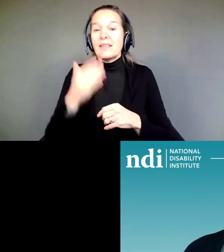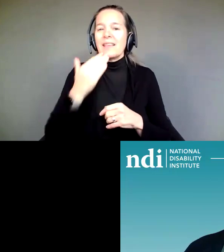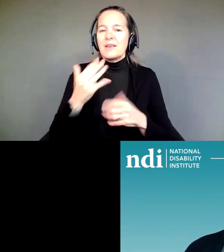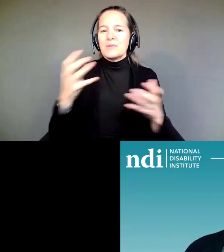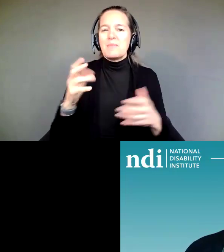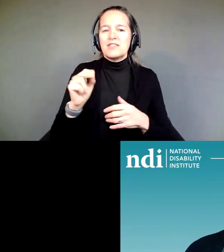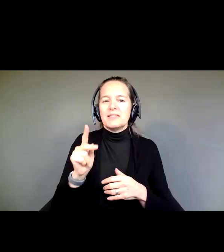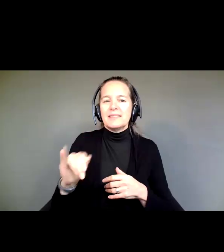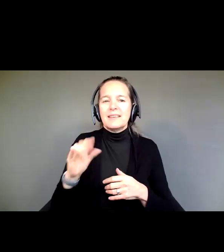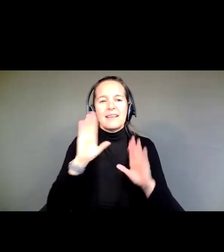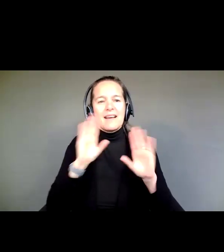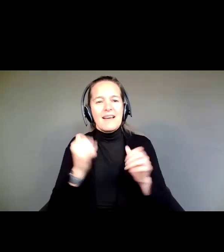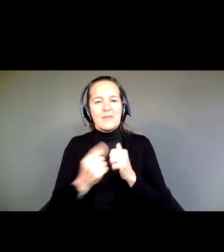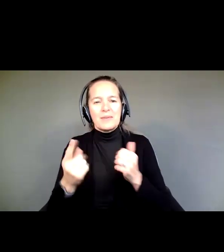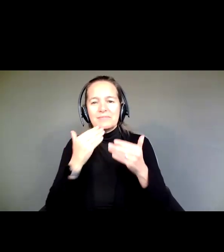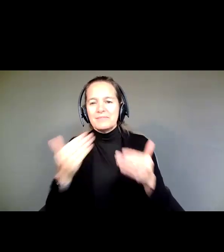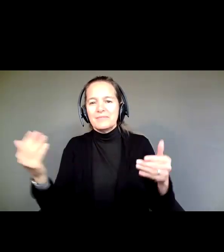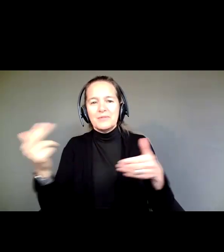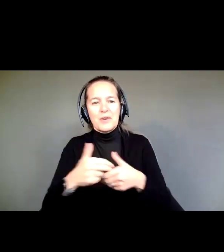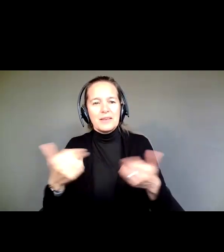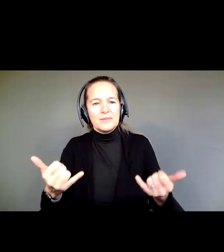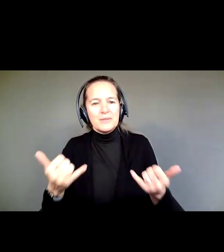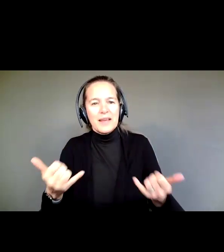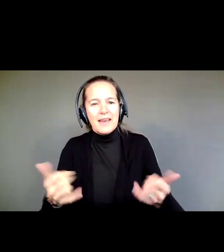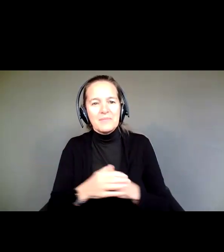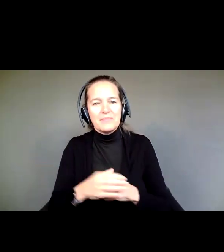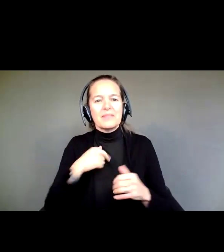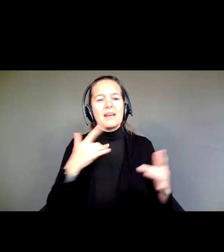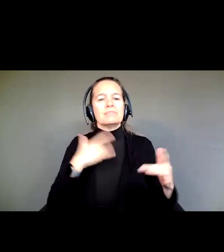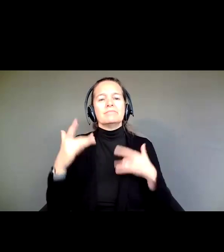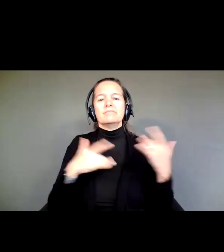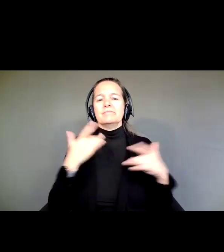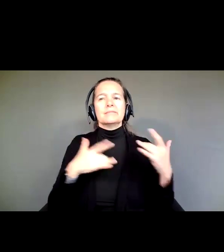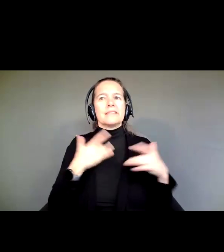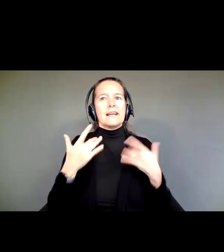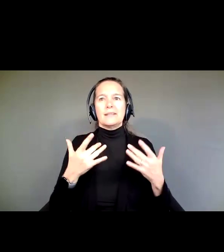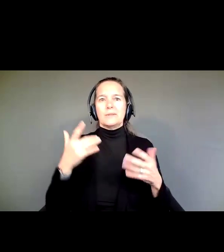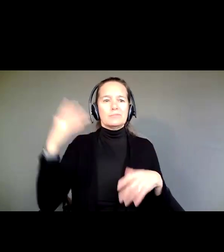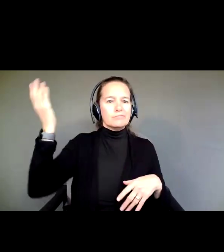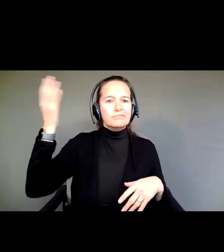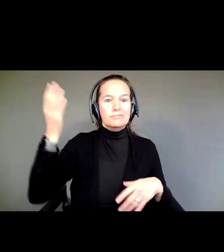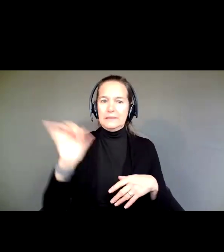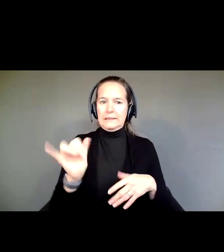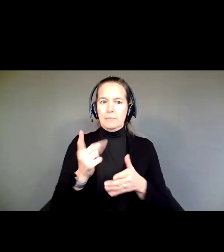Thank you so much for joining today. I am excited to talk to you, as I was two weeks ago, about what I think is my favorite